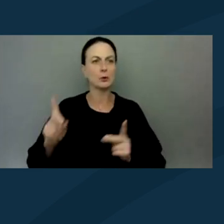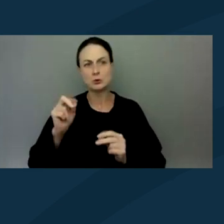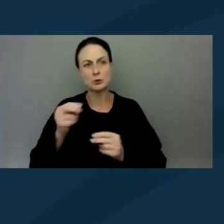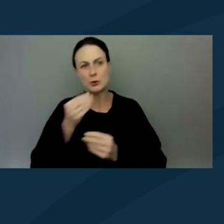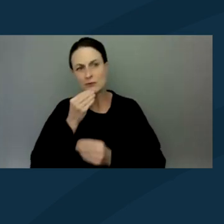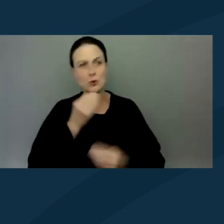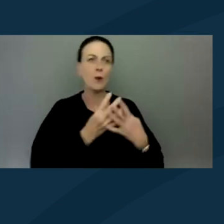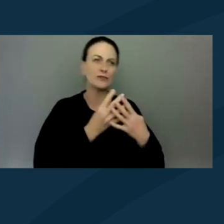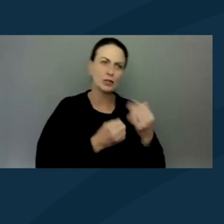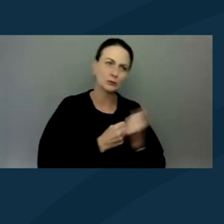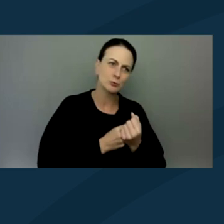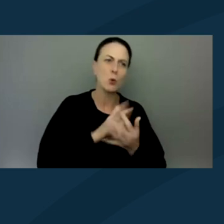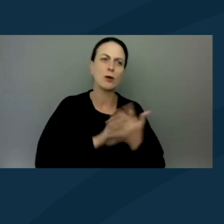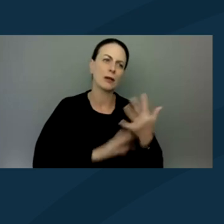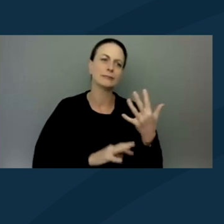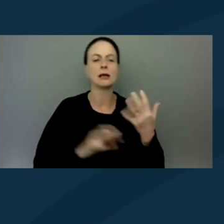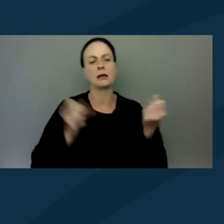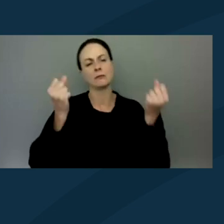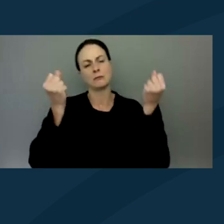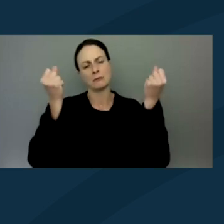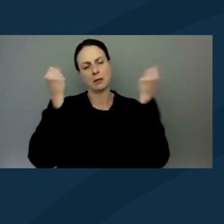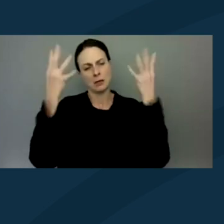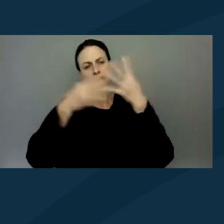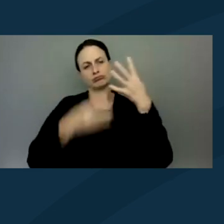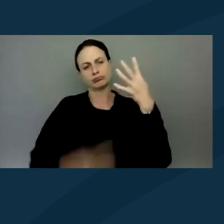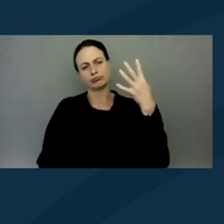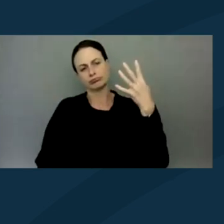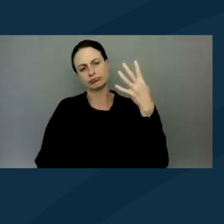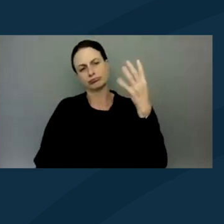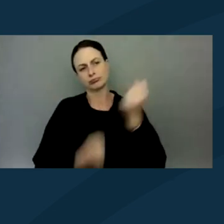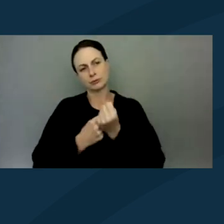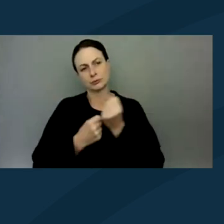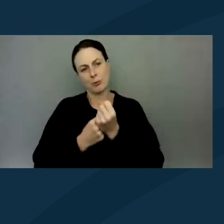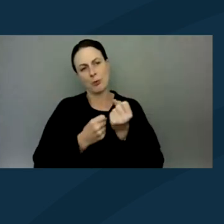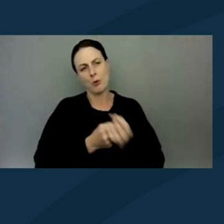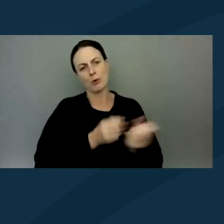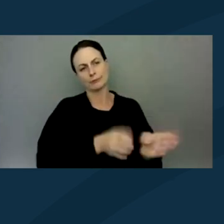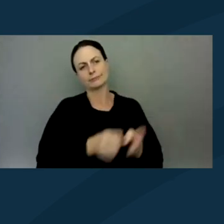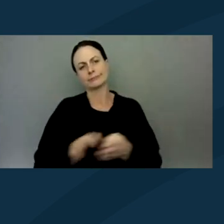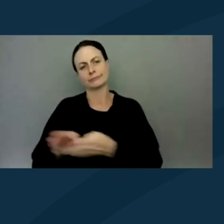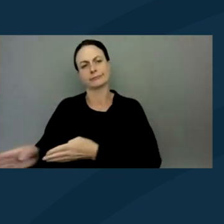or the millions of other support tasks that go into a protest